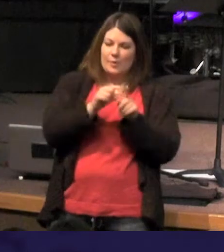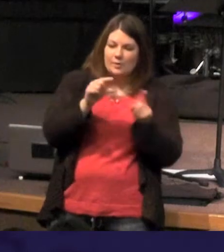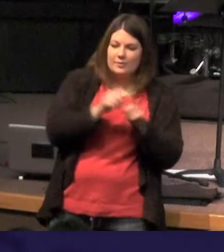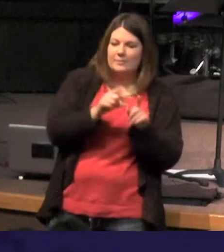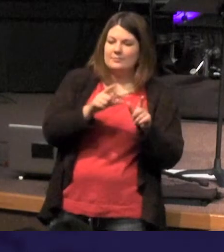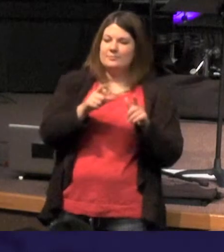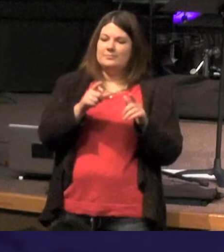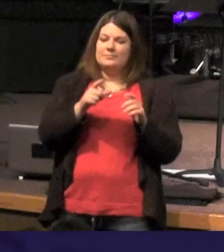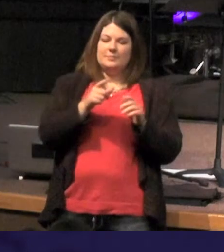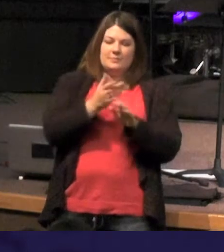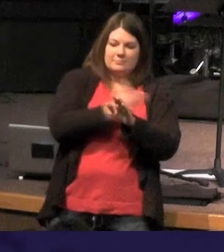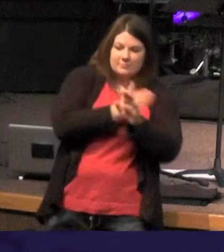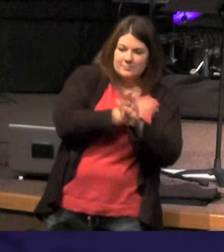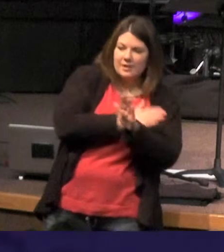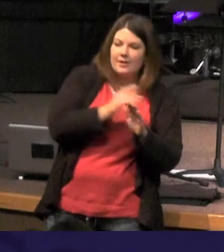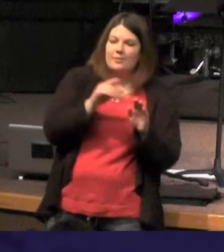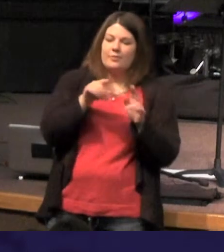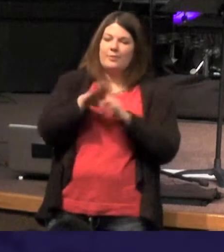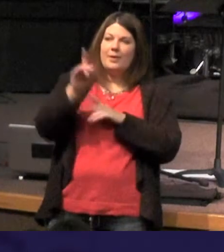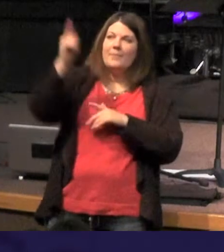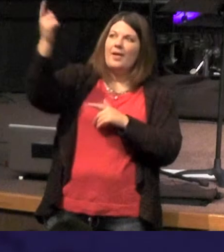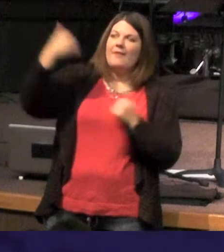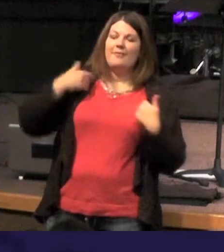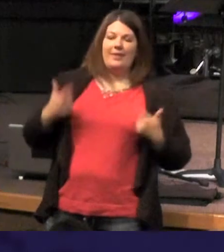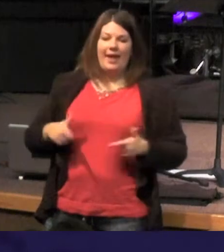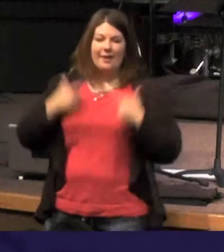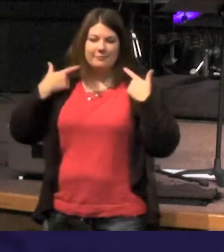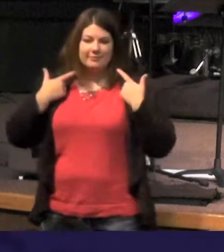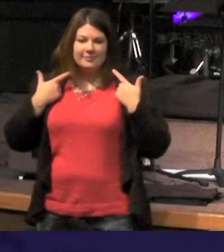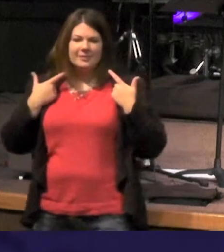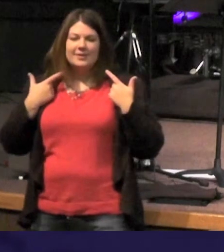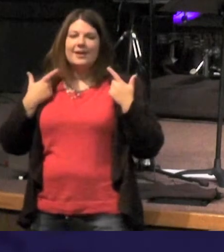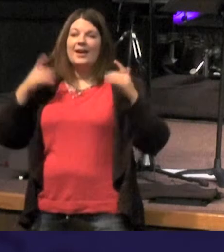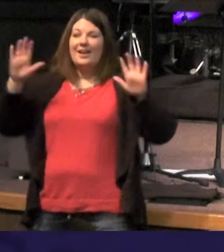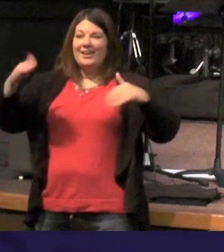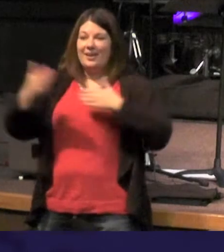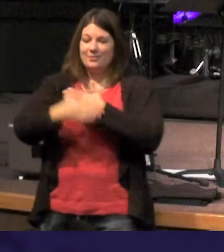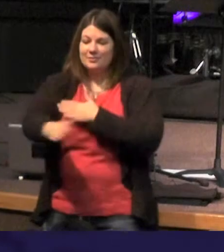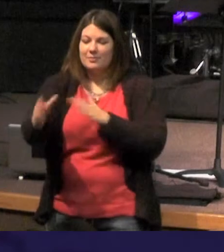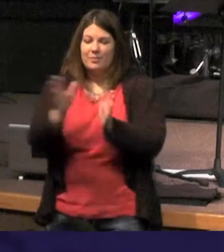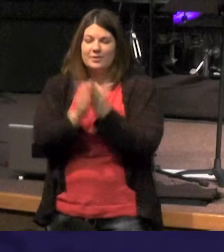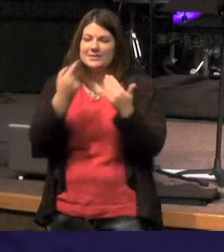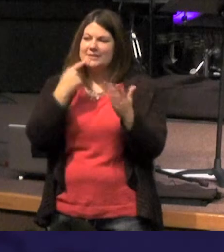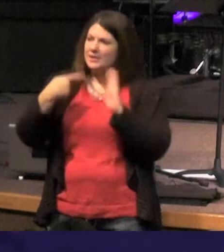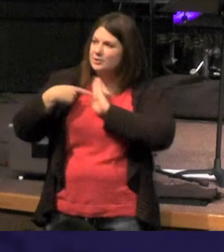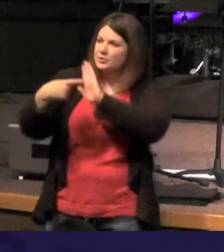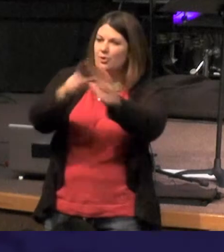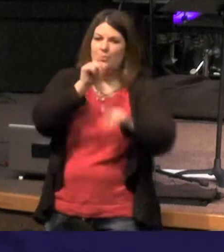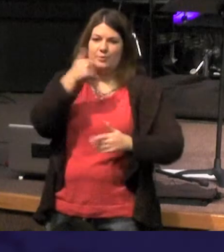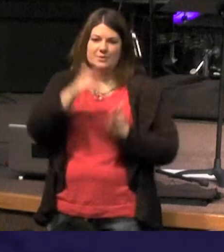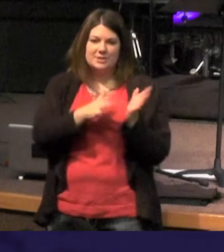in Him was life and the rest the book is going to say can I show you who Jesus is Jesus is not only the source of